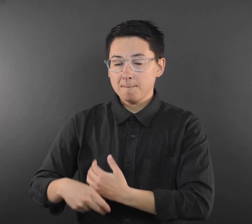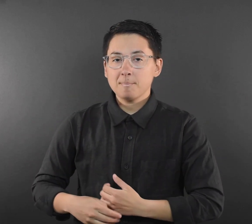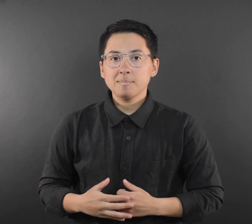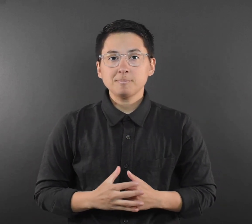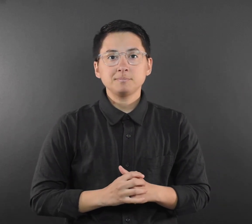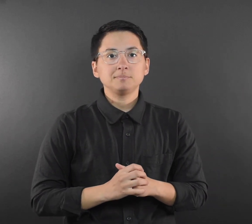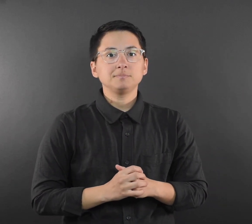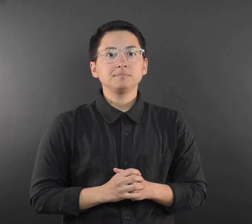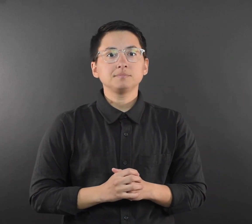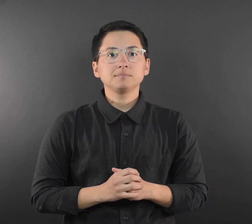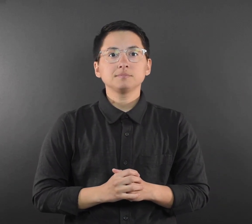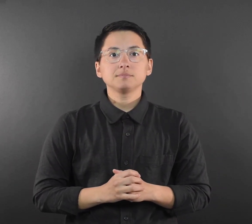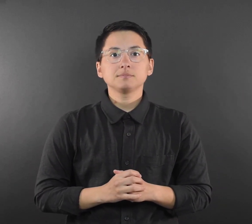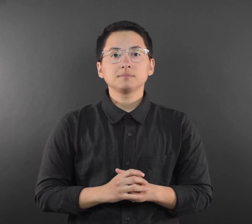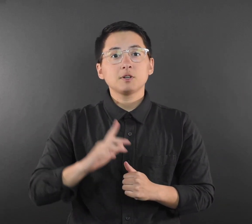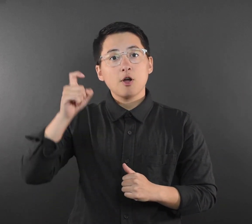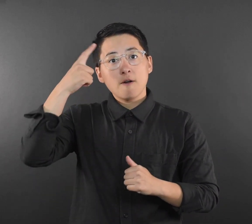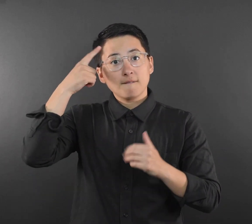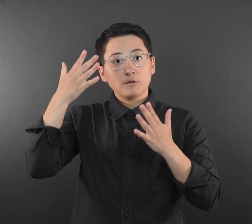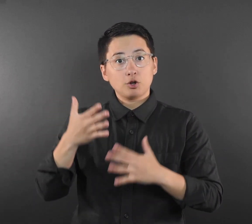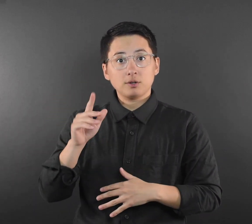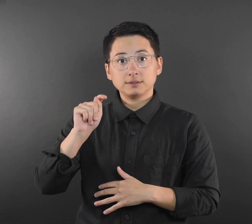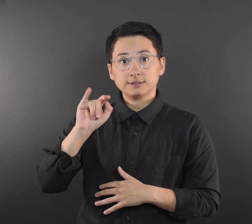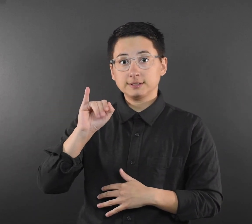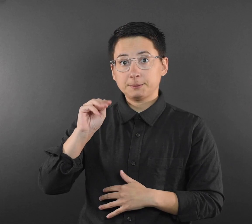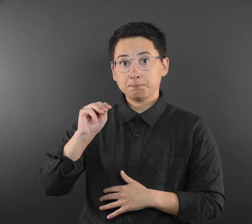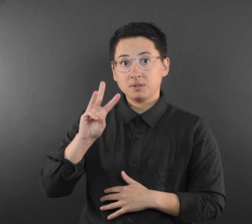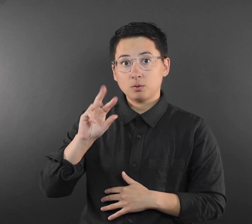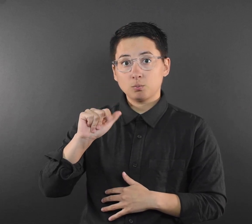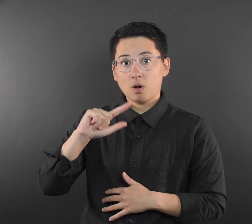Governor Tim Walz announced a new program that will allow people in